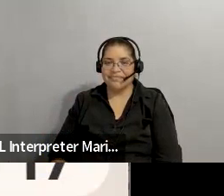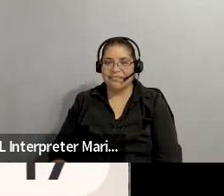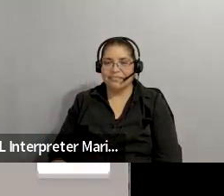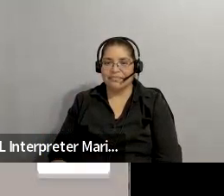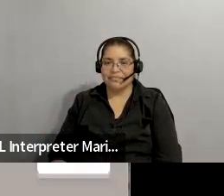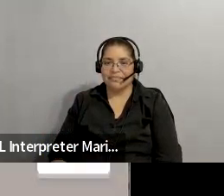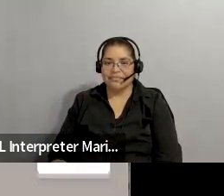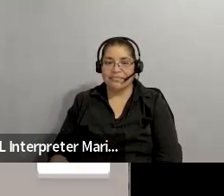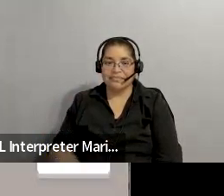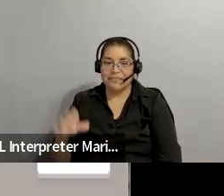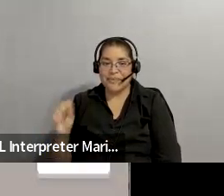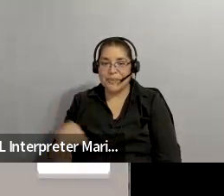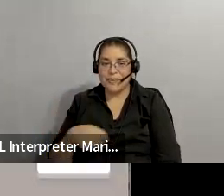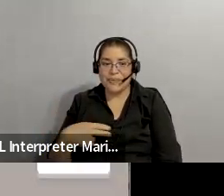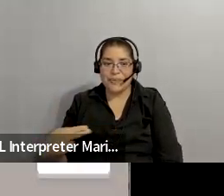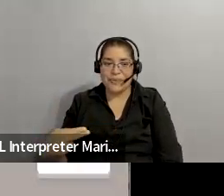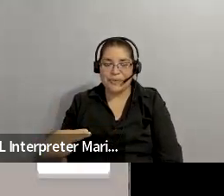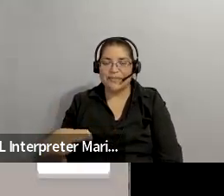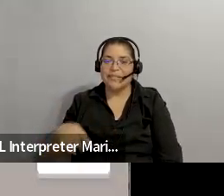: Awesome job, everyone. The photo that was on the screen is actually a different book called my itty-bitty bio but on the cover of that book is a drawing of Alice Wong and she is an Asian woman with machine on her face and she is sitting in a power wheelchair.